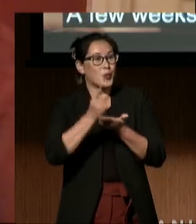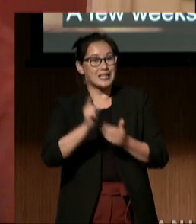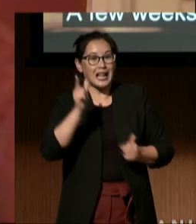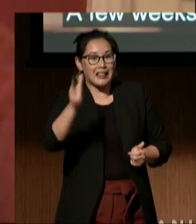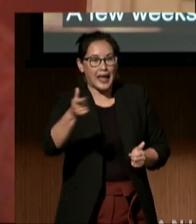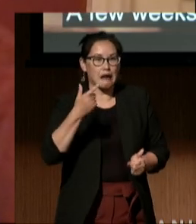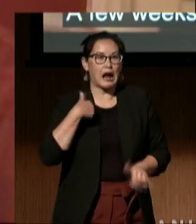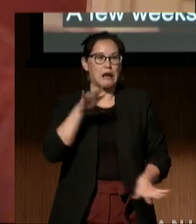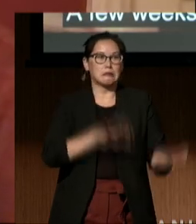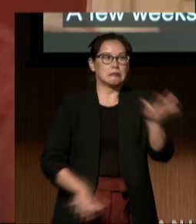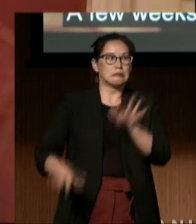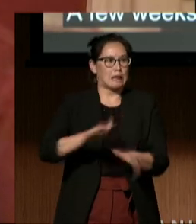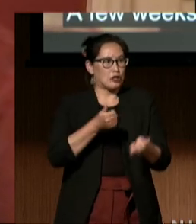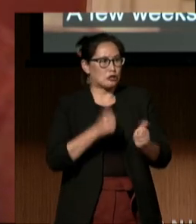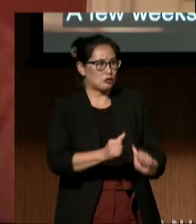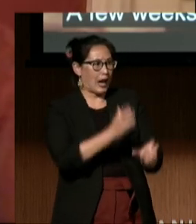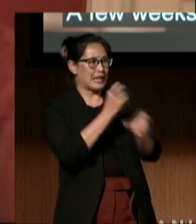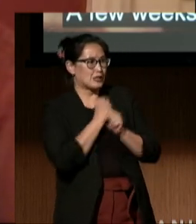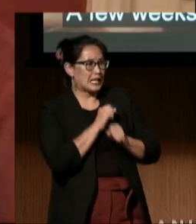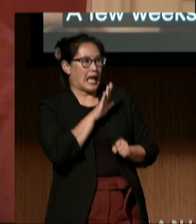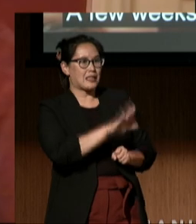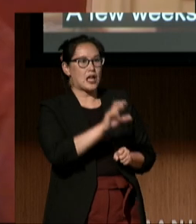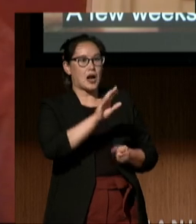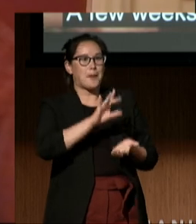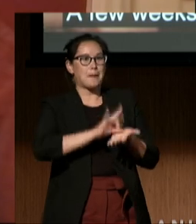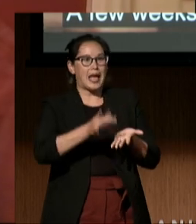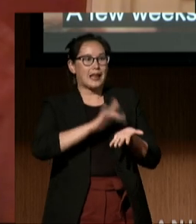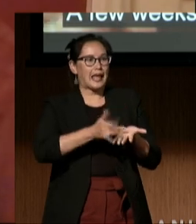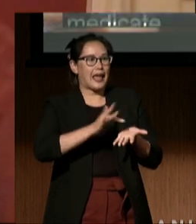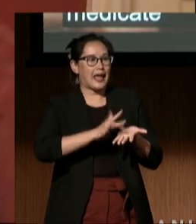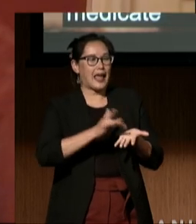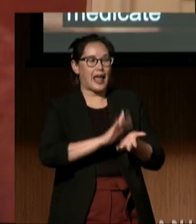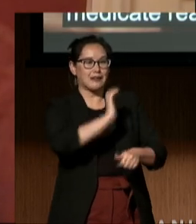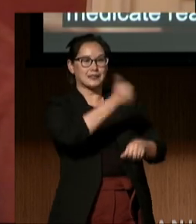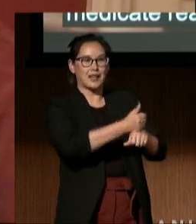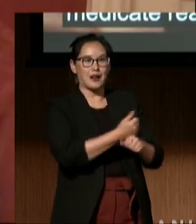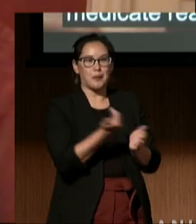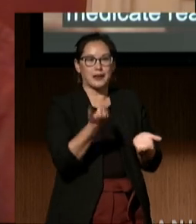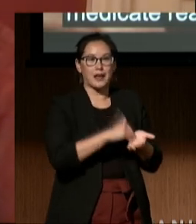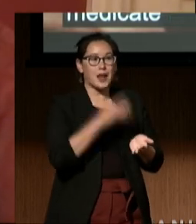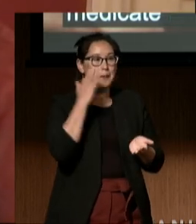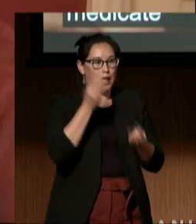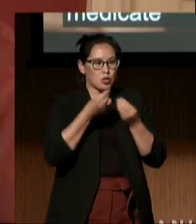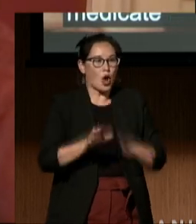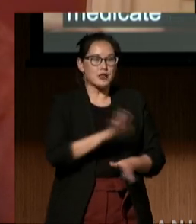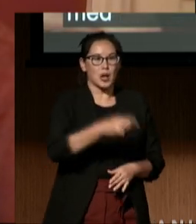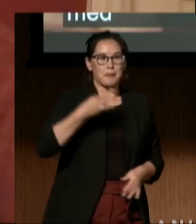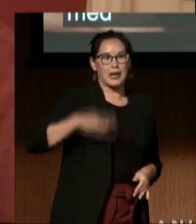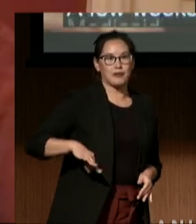to get their Medicaid reactivated because they had lost the benefits due to not getting time off